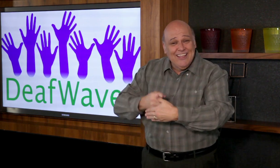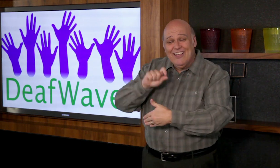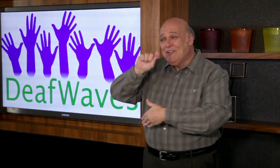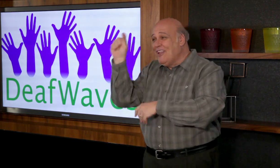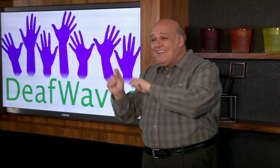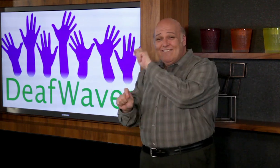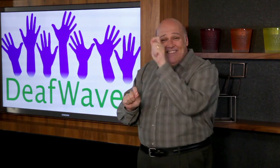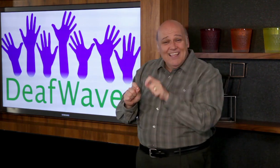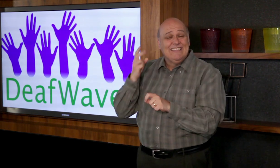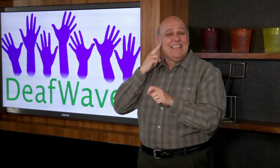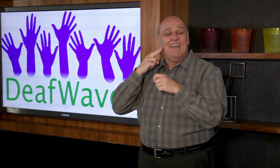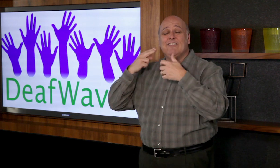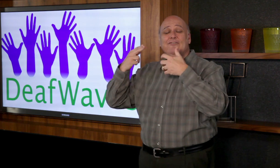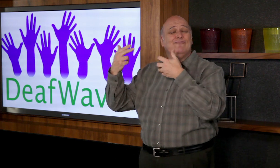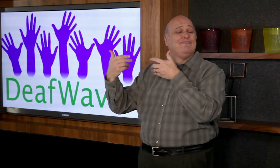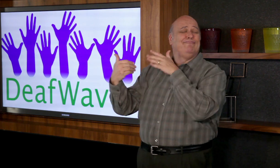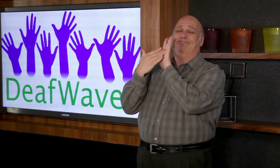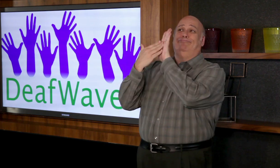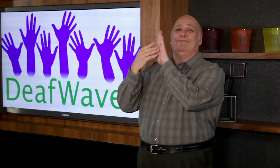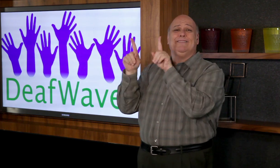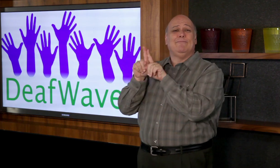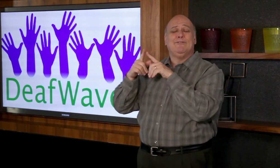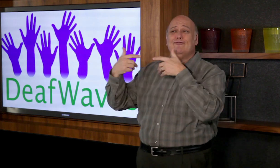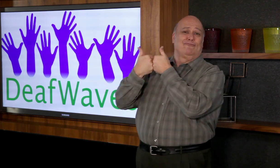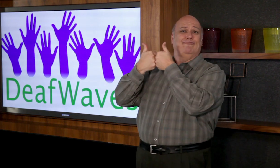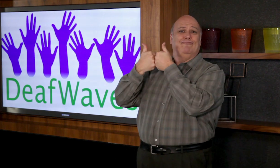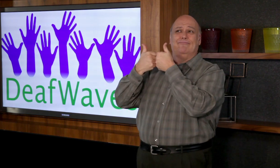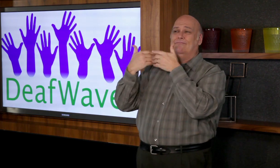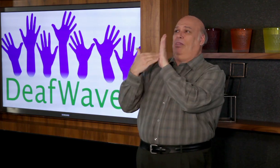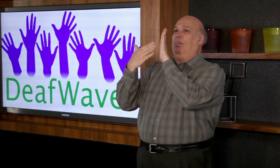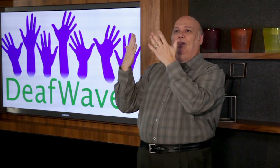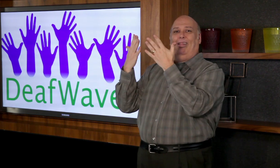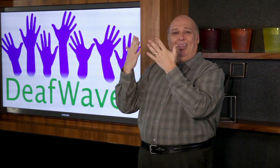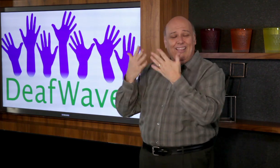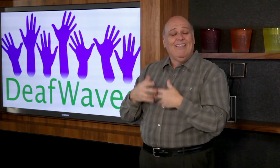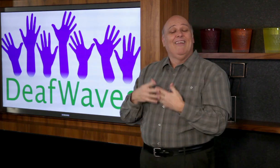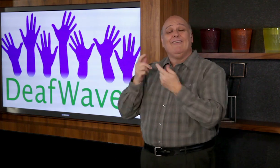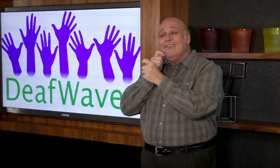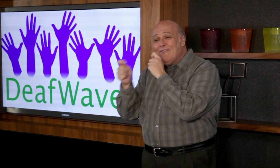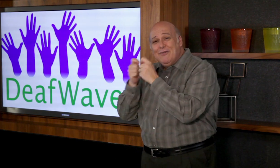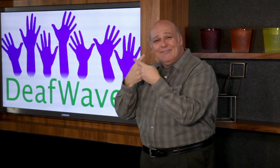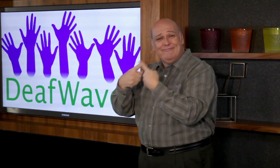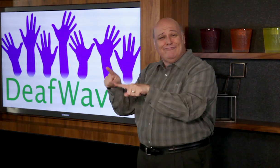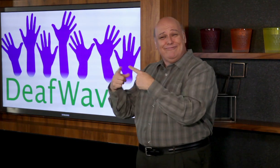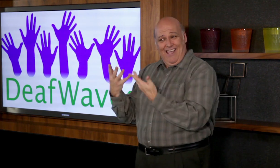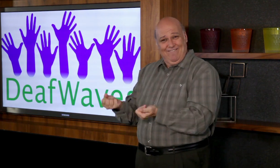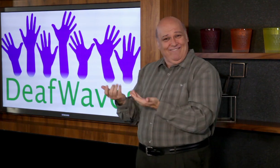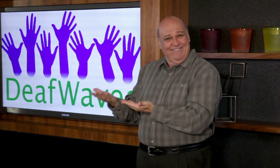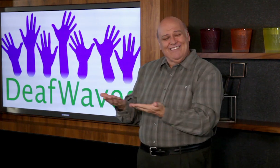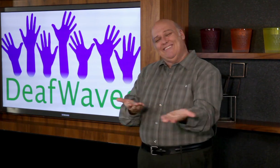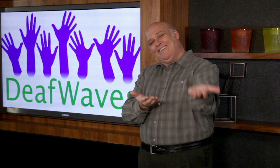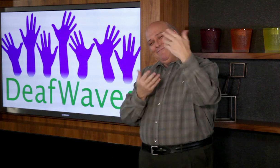features - CookSign, Deaf Trivia, Deaf Challenges, interviews with different guests.